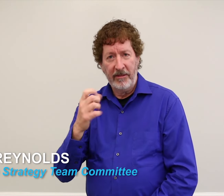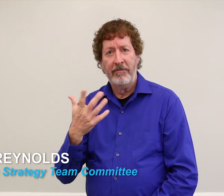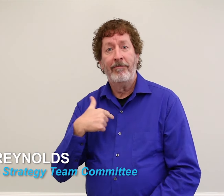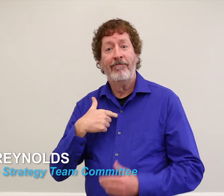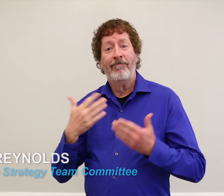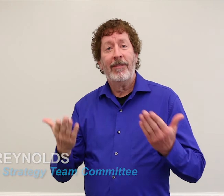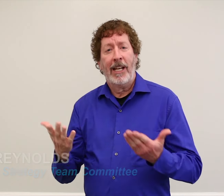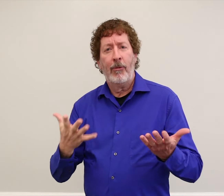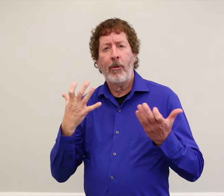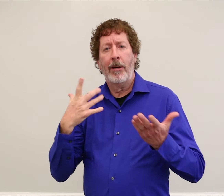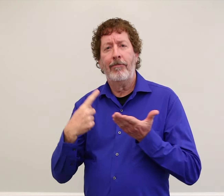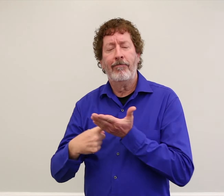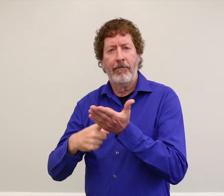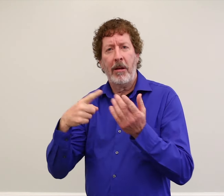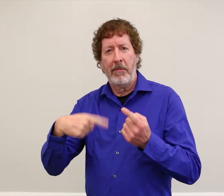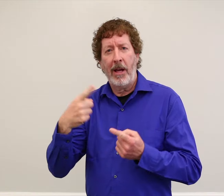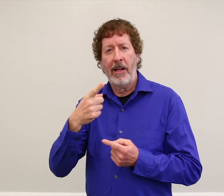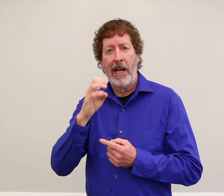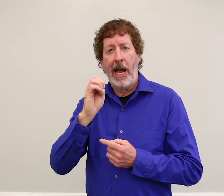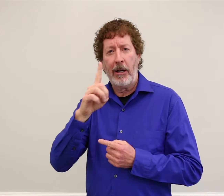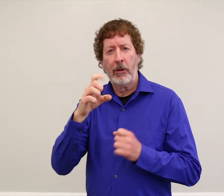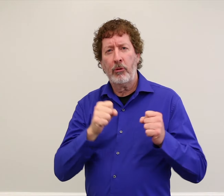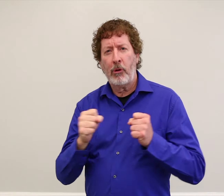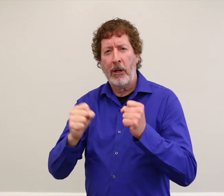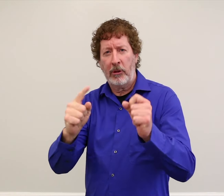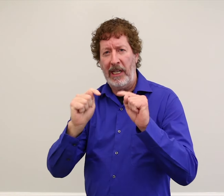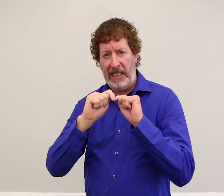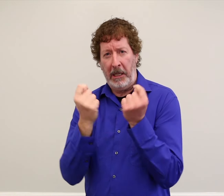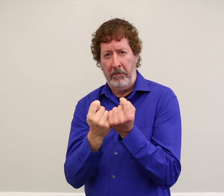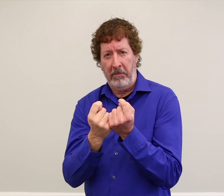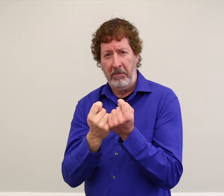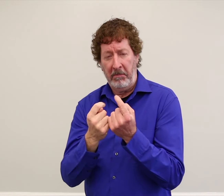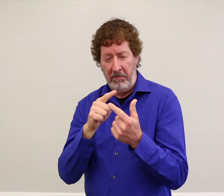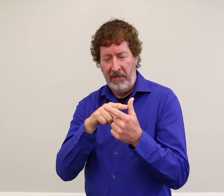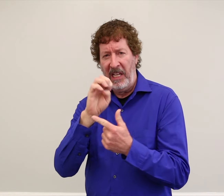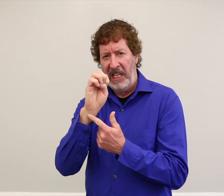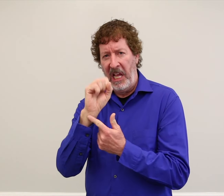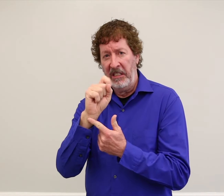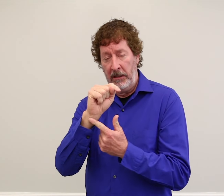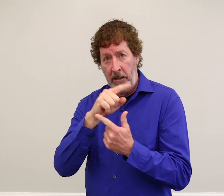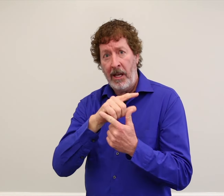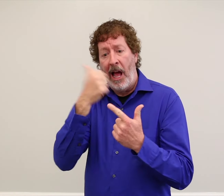I'm here to share an update from the Education Strategy Team (EST) and